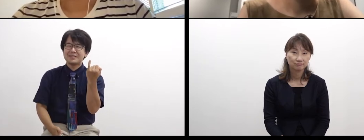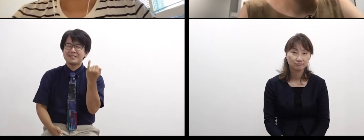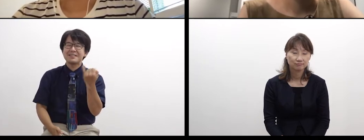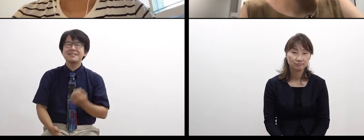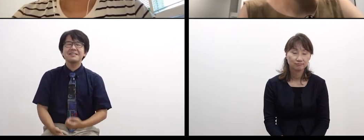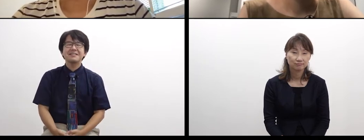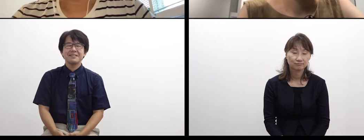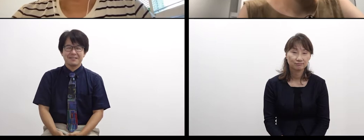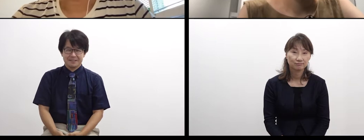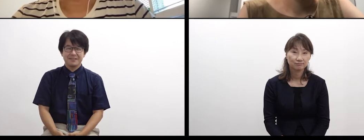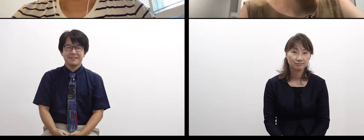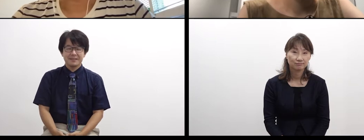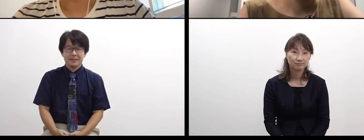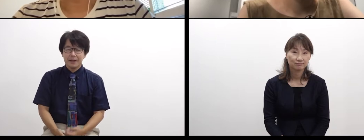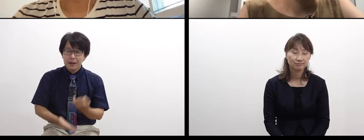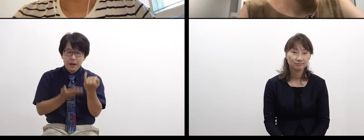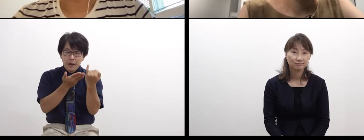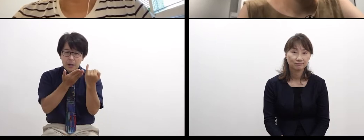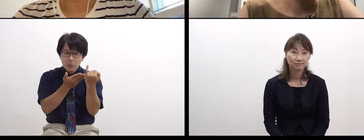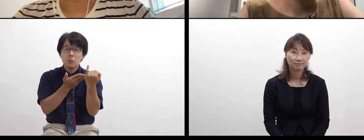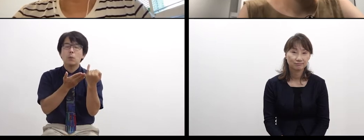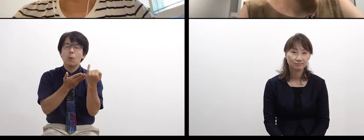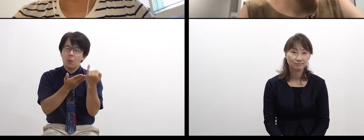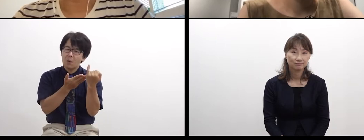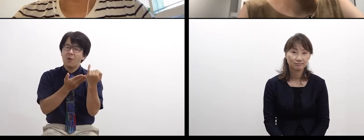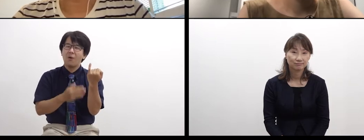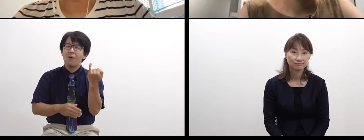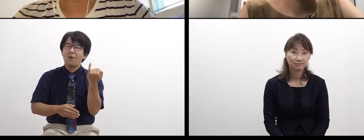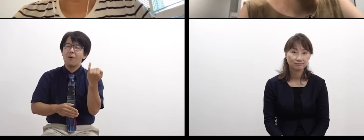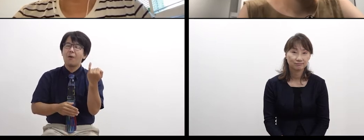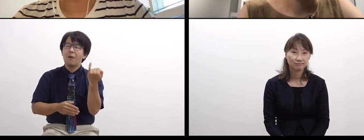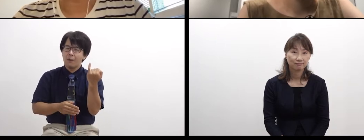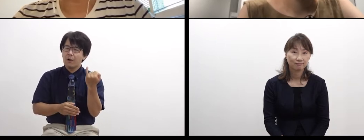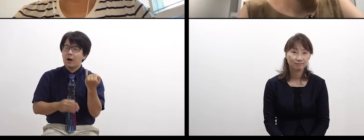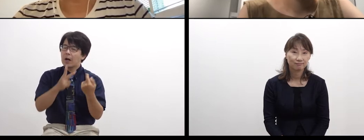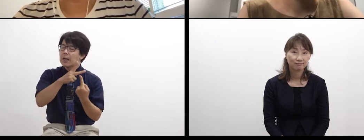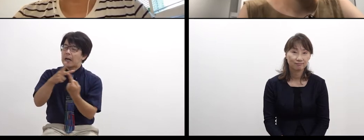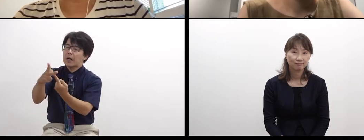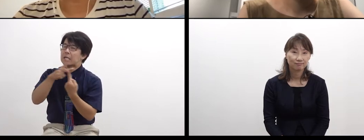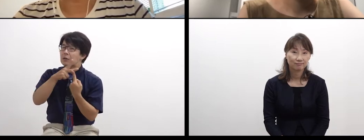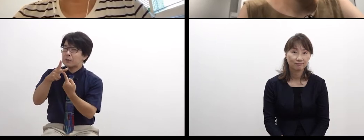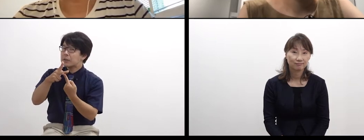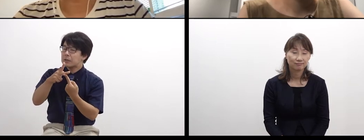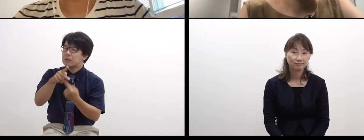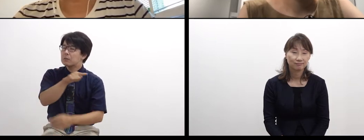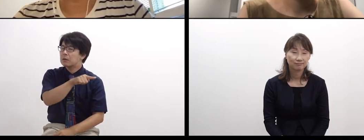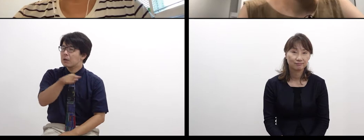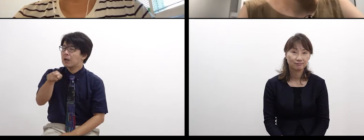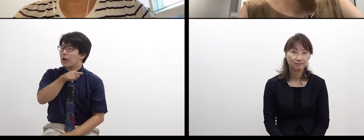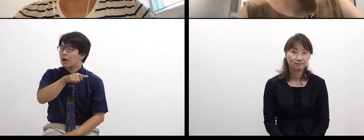There was one interesting story among what I recently heard from her